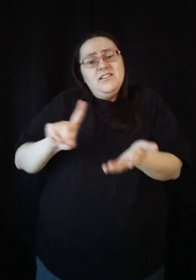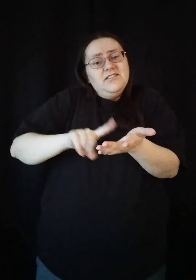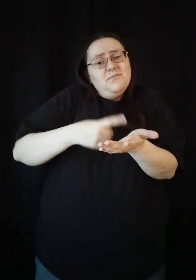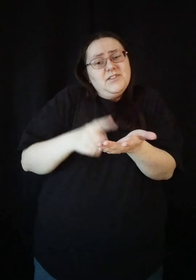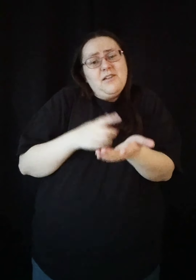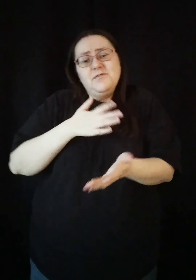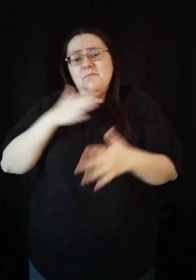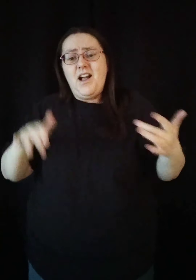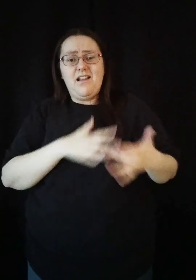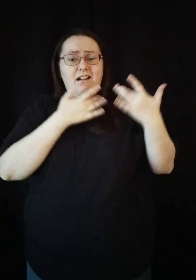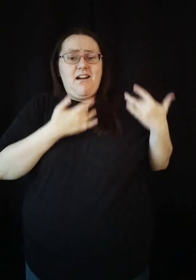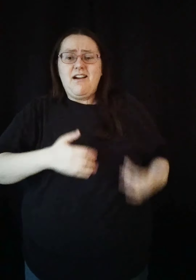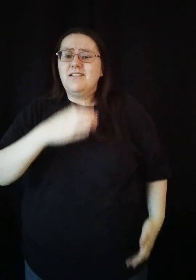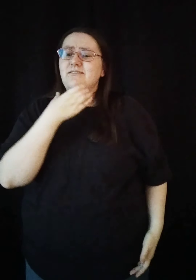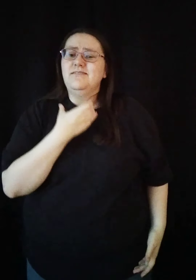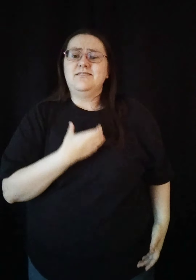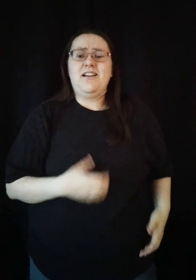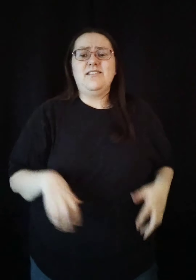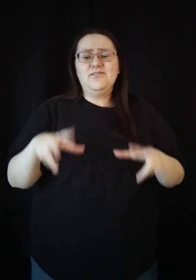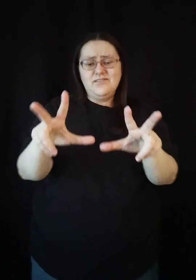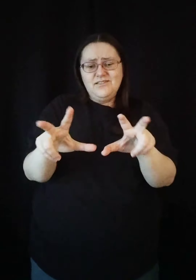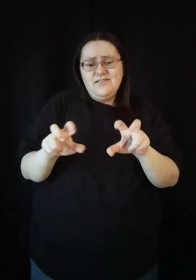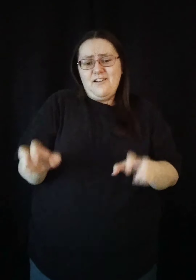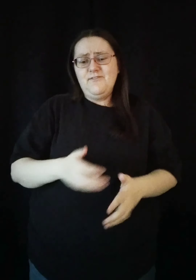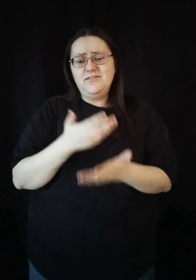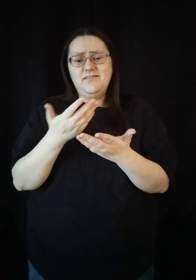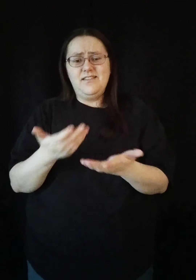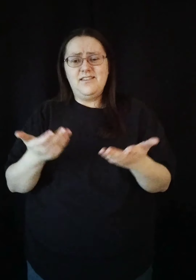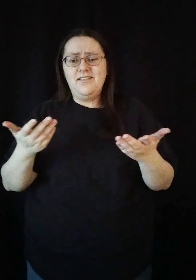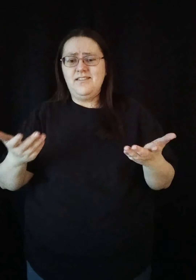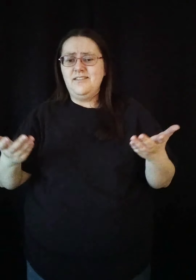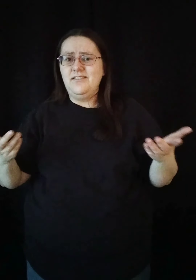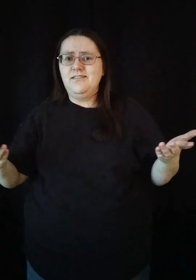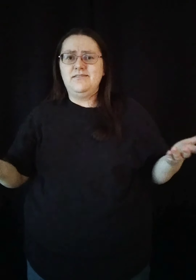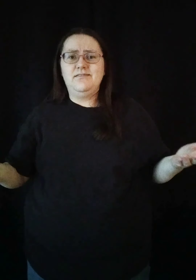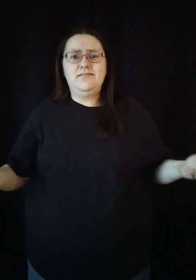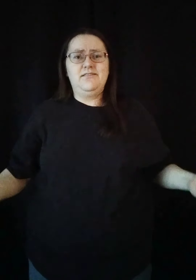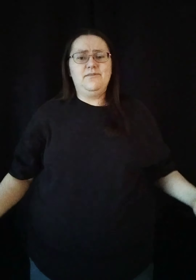Sometimes my heart desires such selfish things